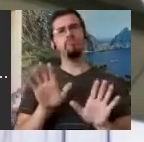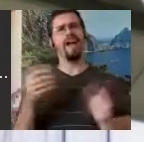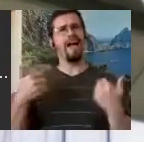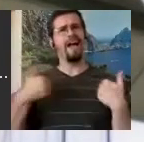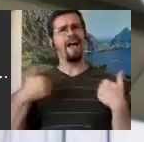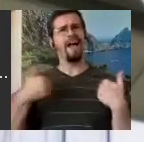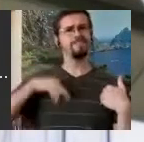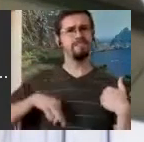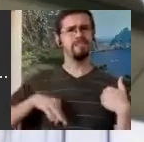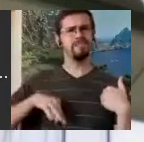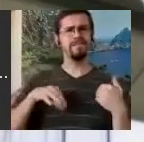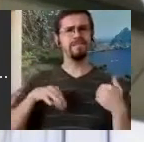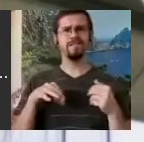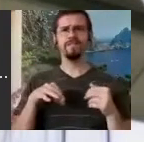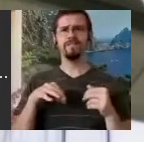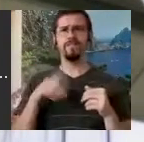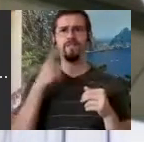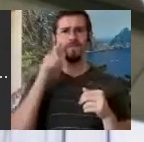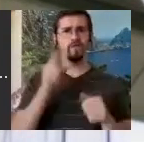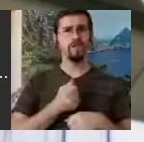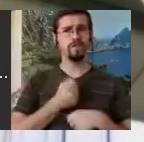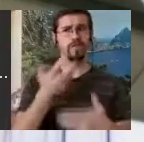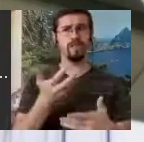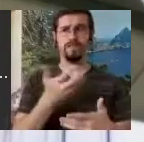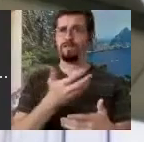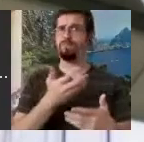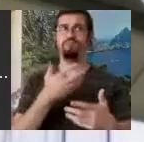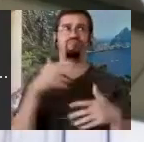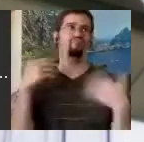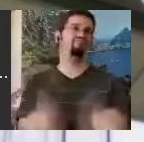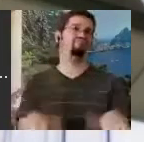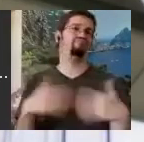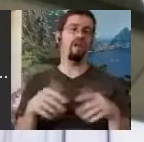because it has turned it into from a "transcription system" of what somebody